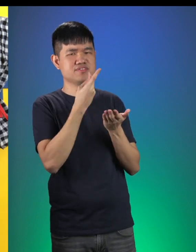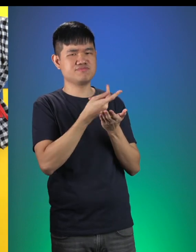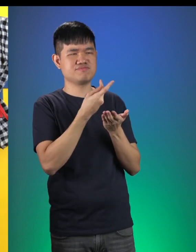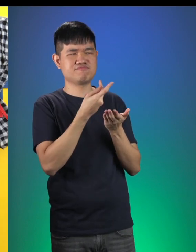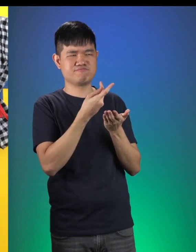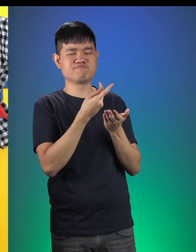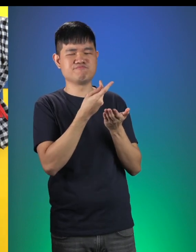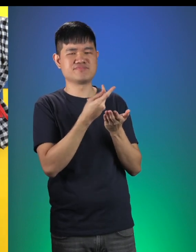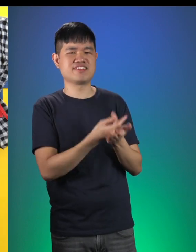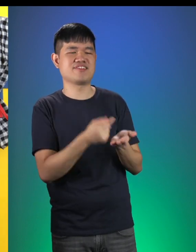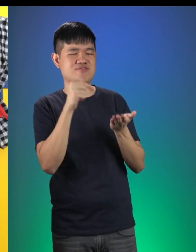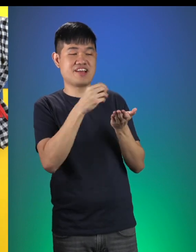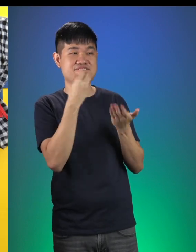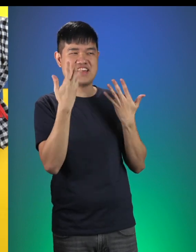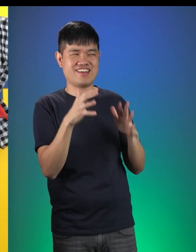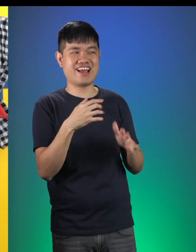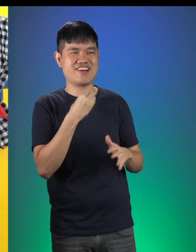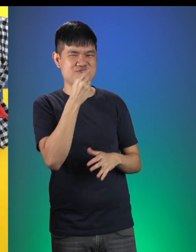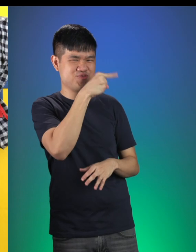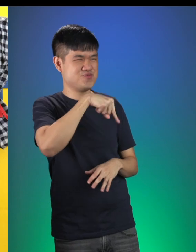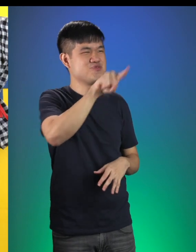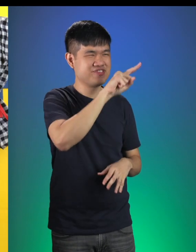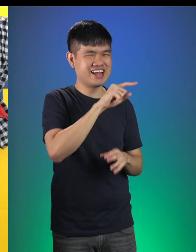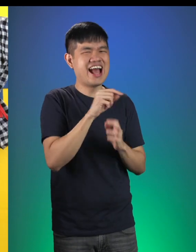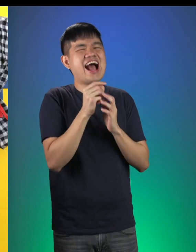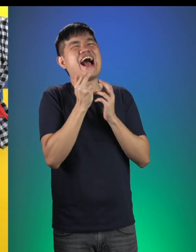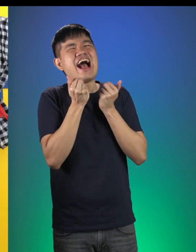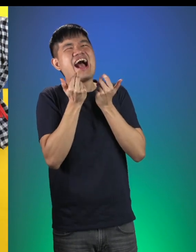I shall have it before I eat all of you! Muahahahahahaha!